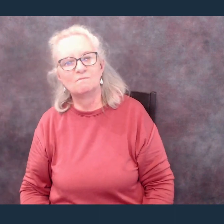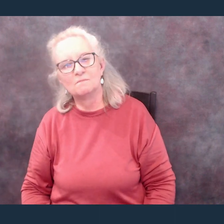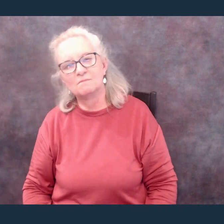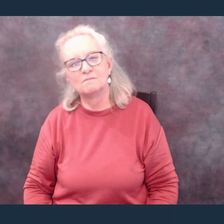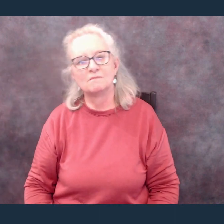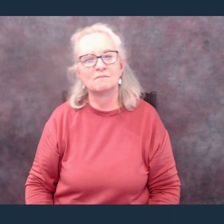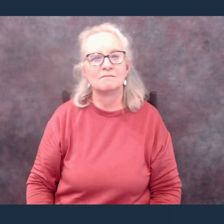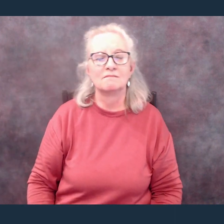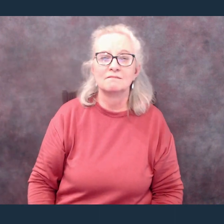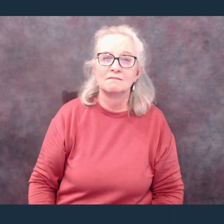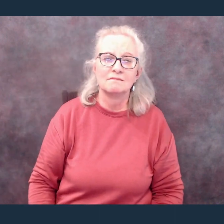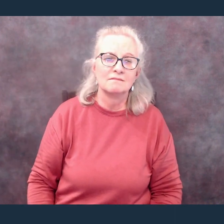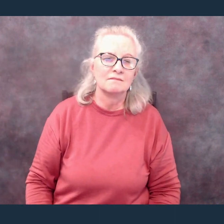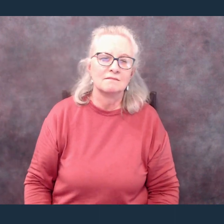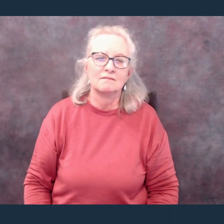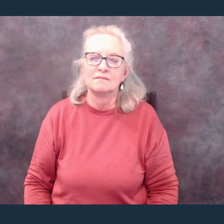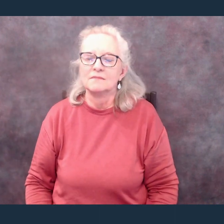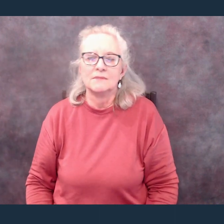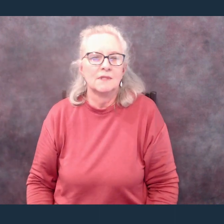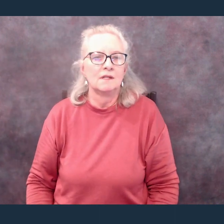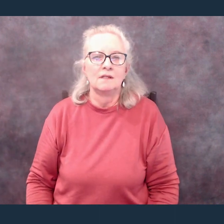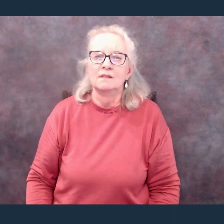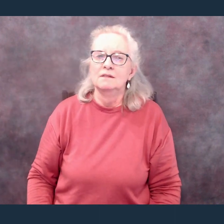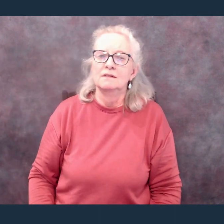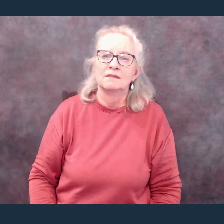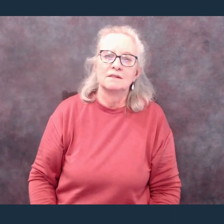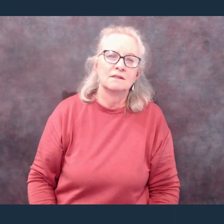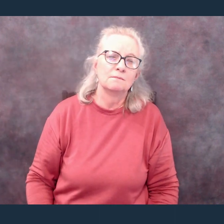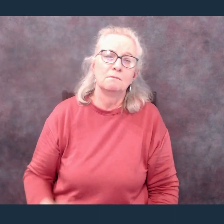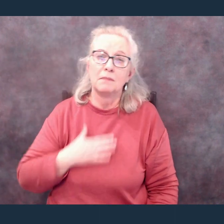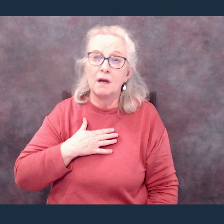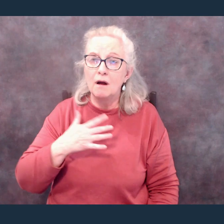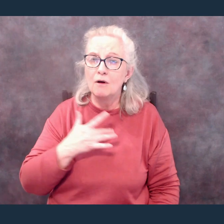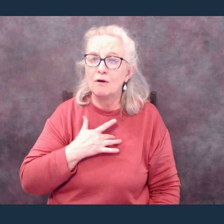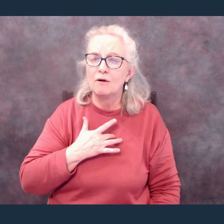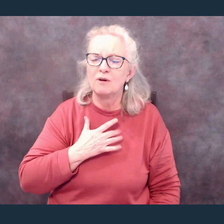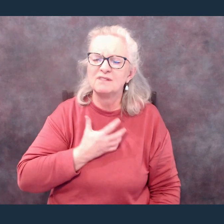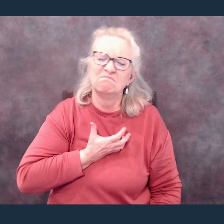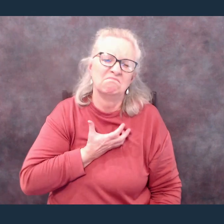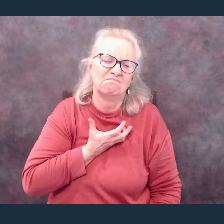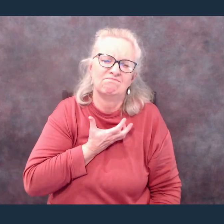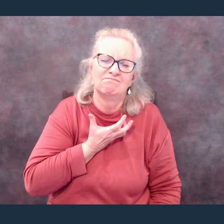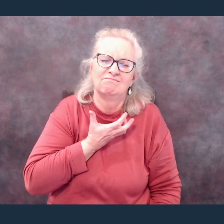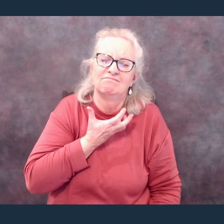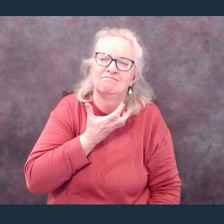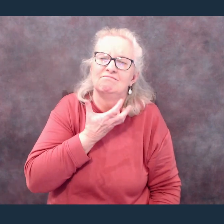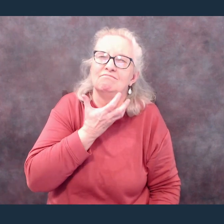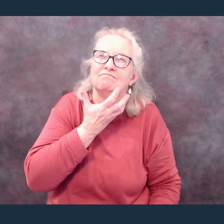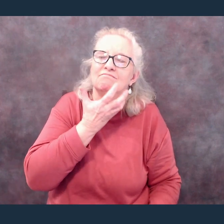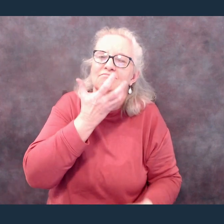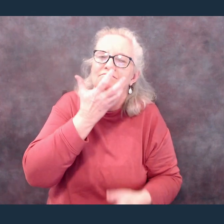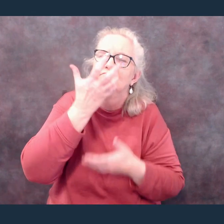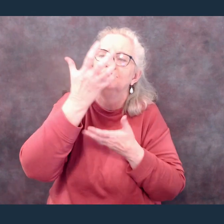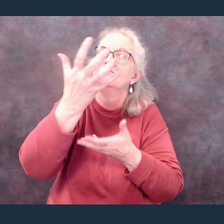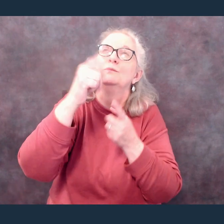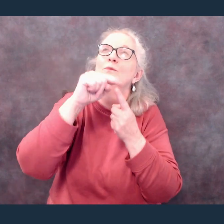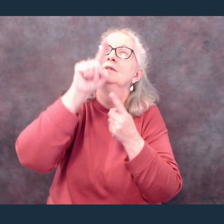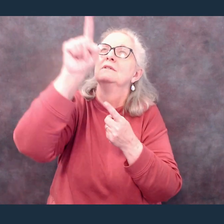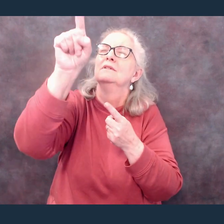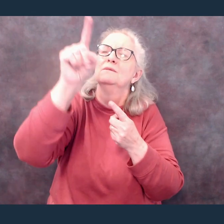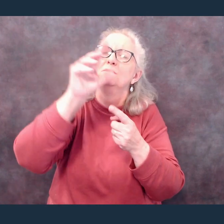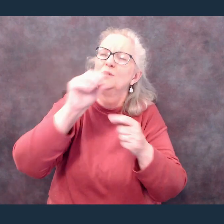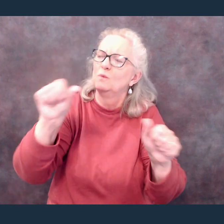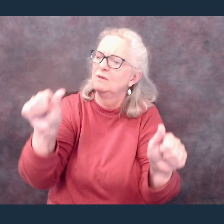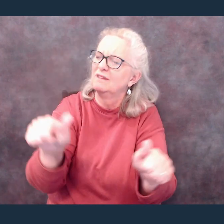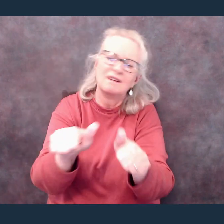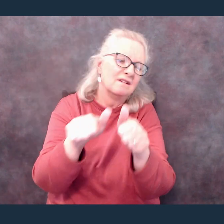My heart will sing No other Name